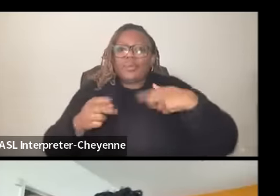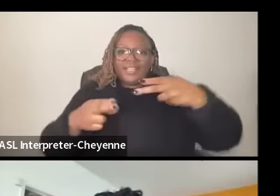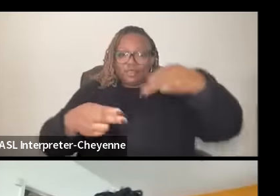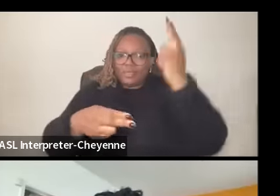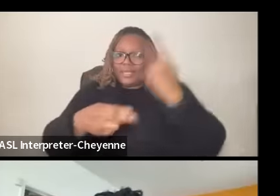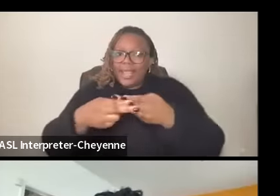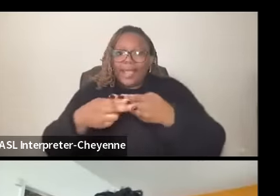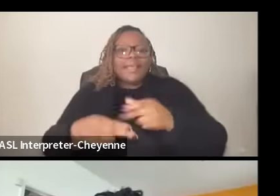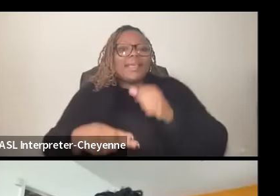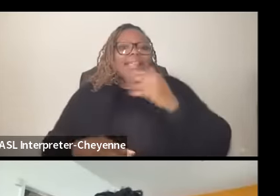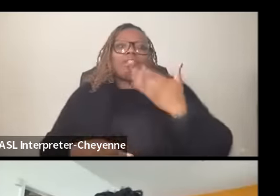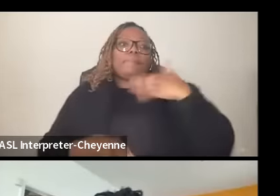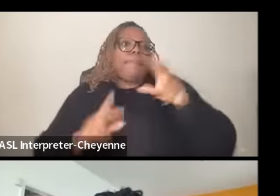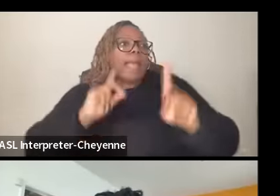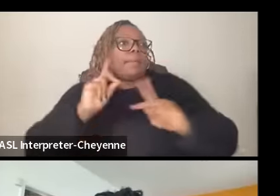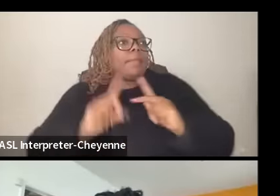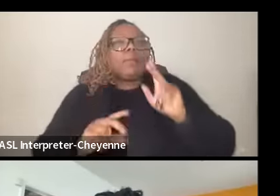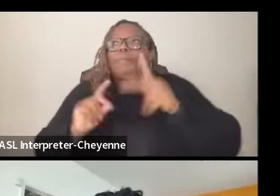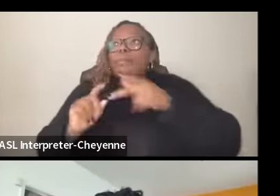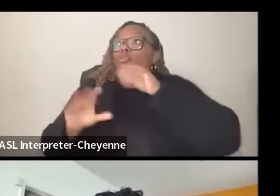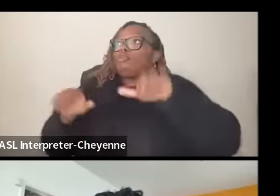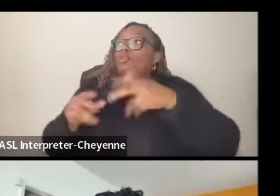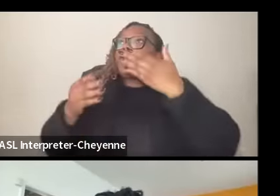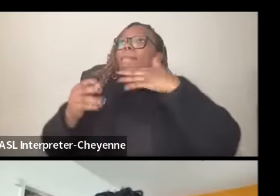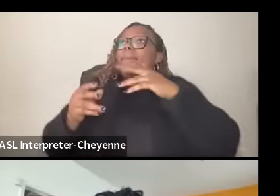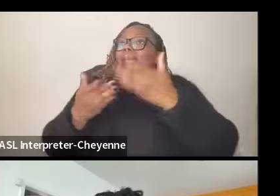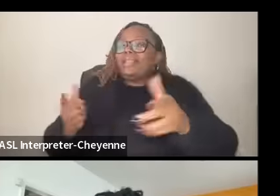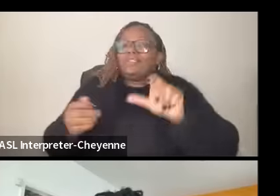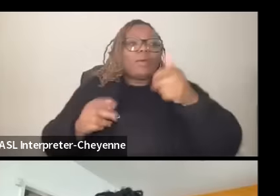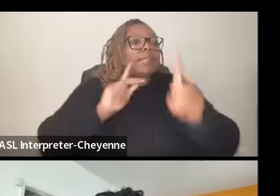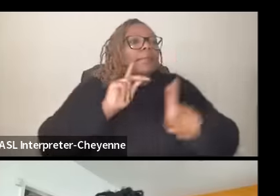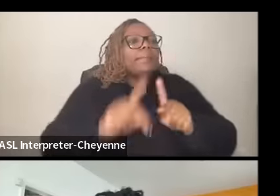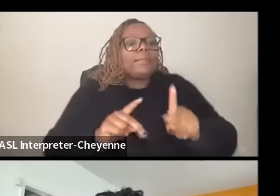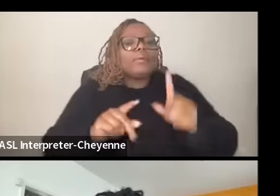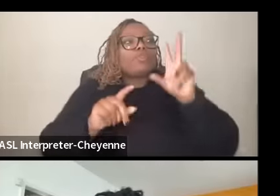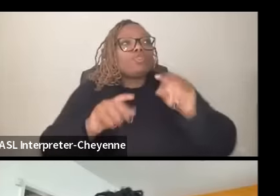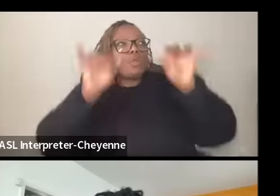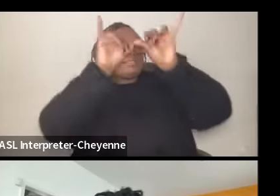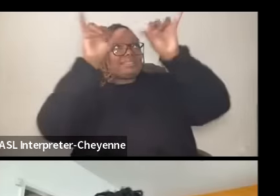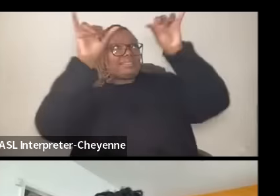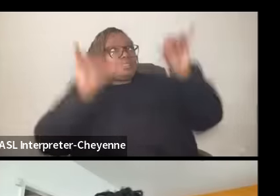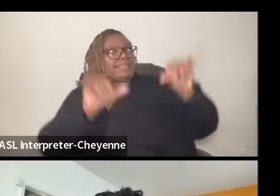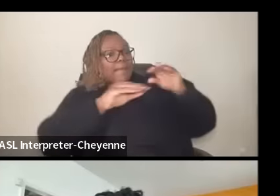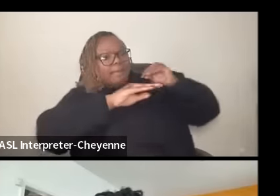actors or people doing bad things to other people their systemic underpinnings and I think when we